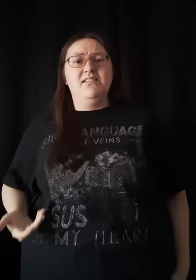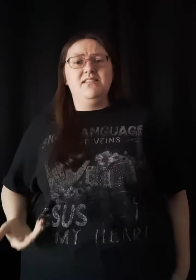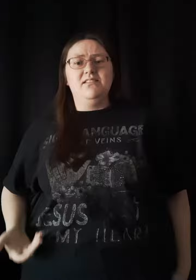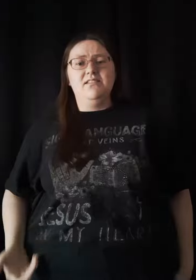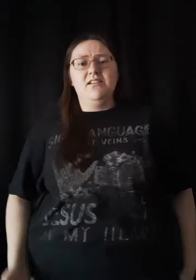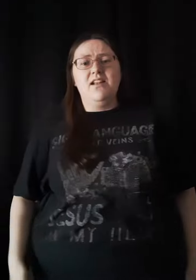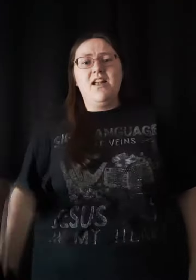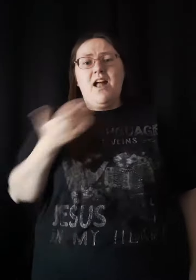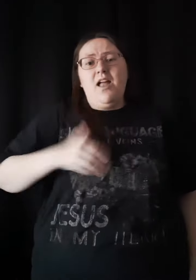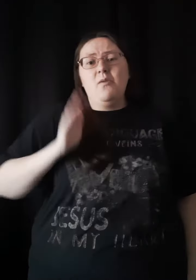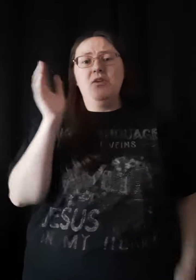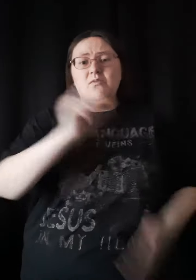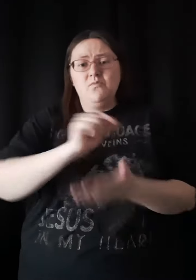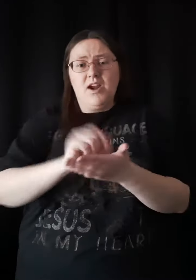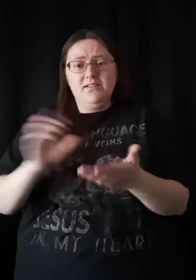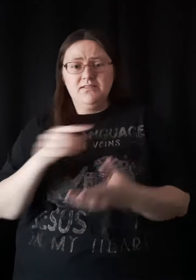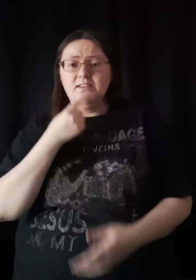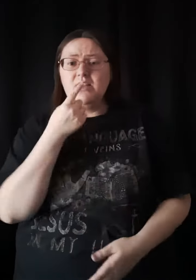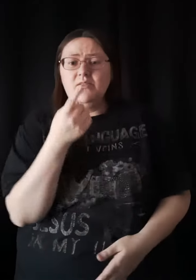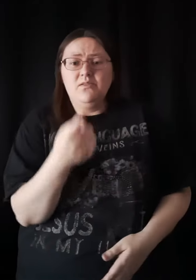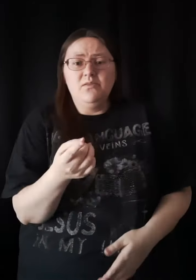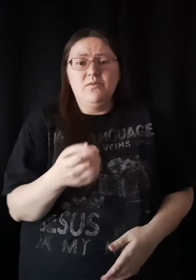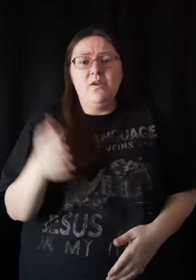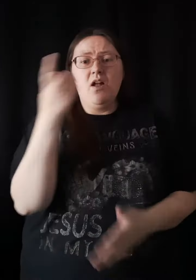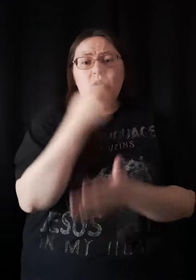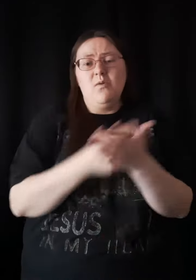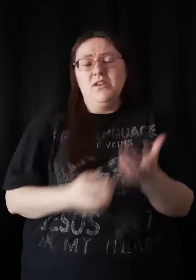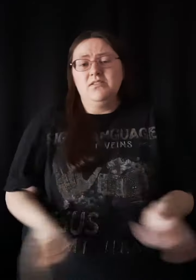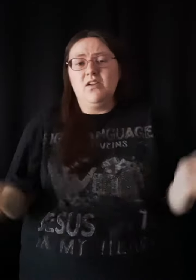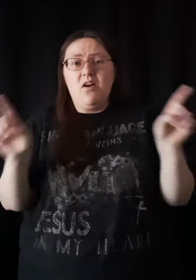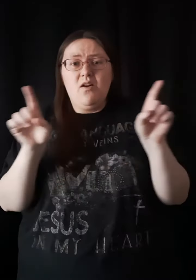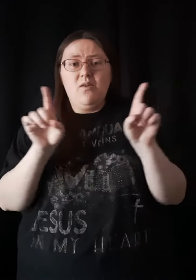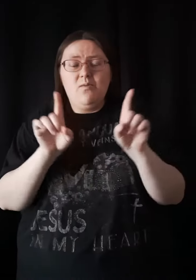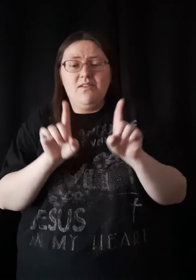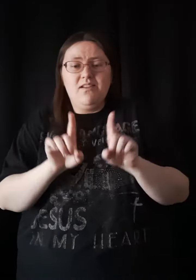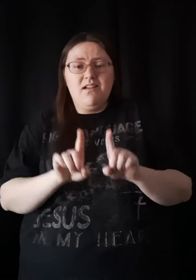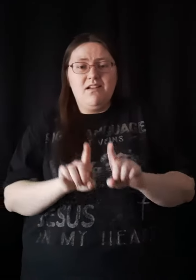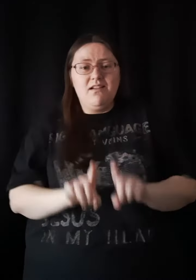I will write to tell you what's going on